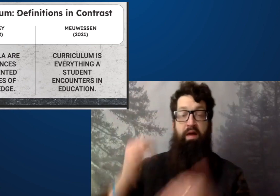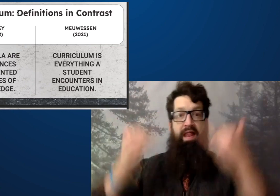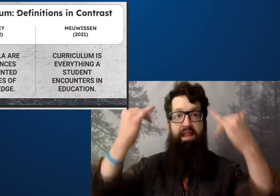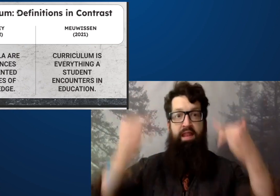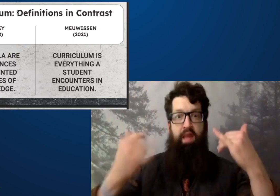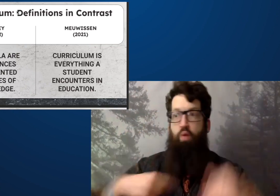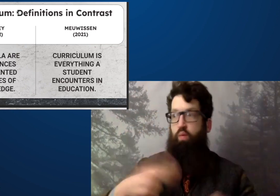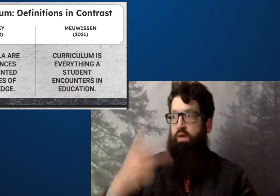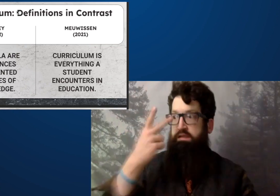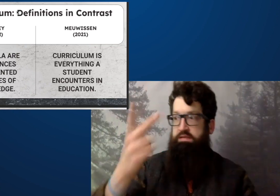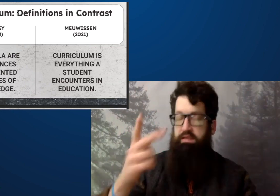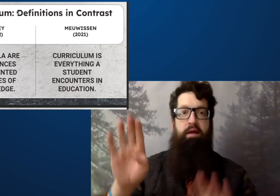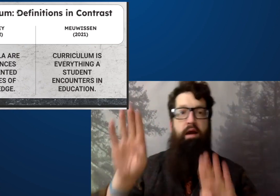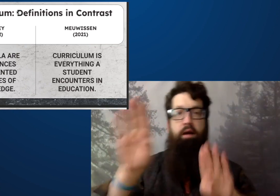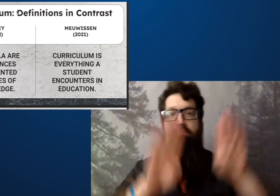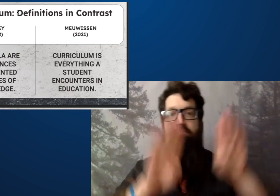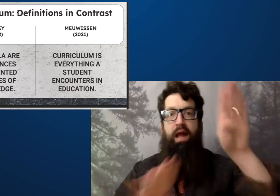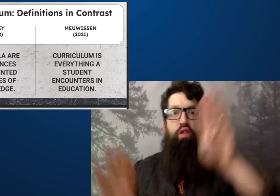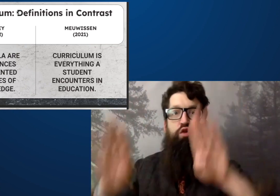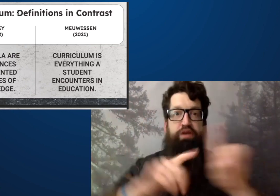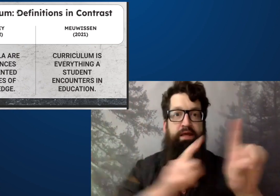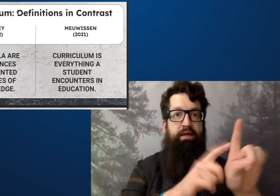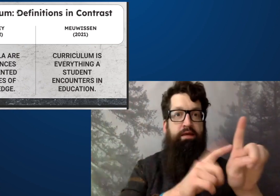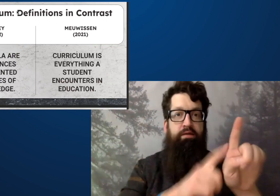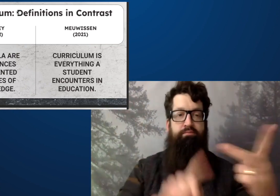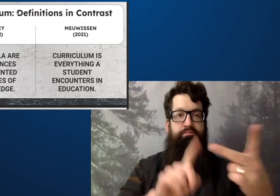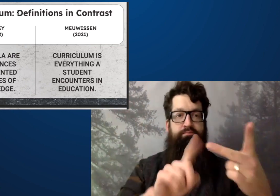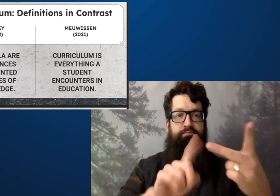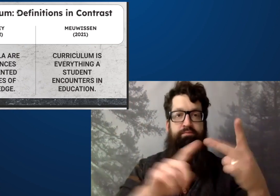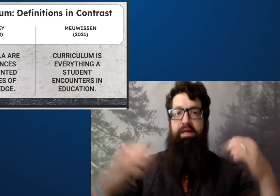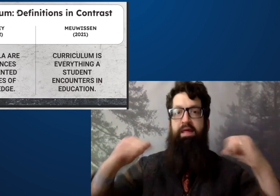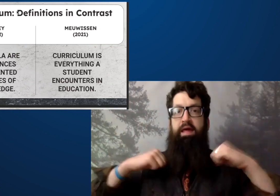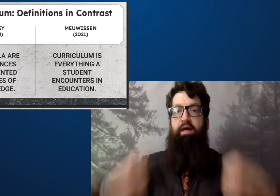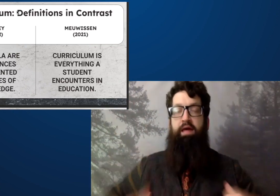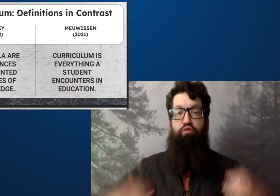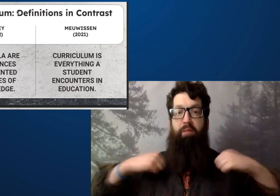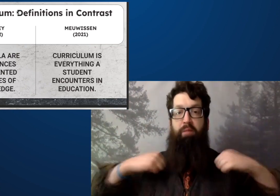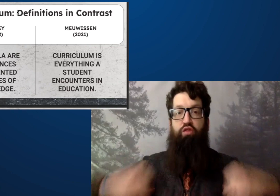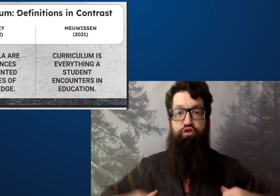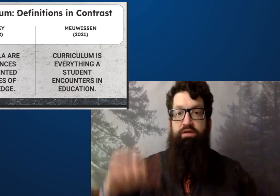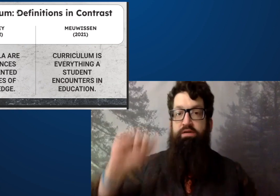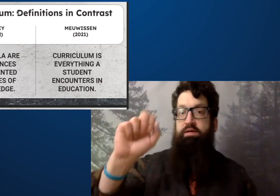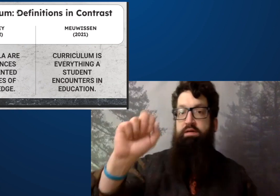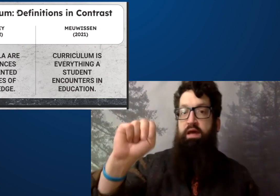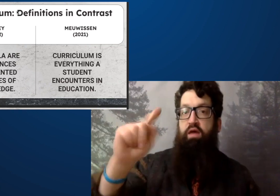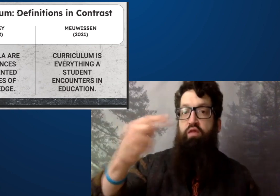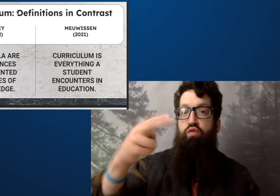The interpreter missed that spelling with the freezing history of biology,